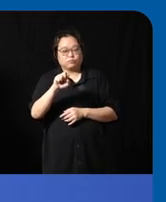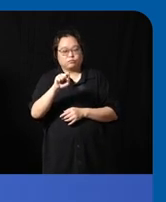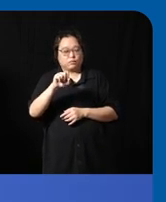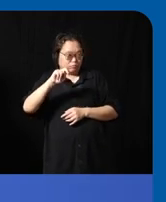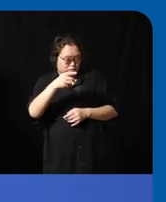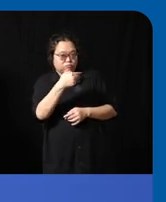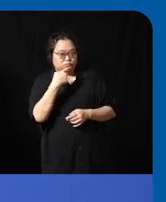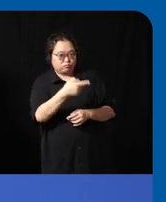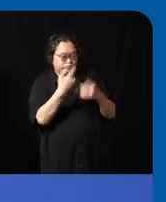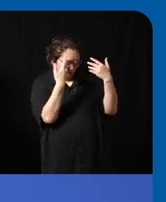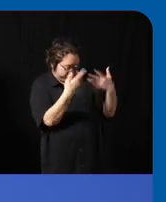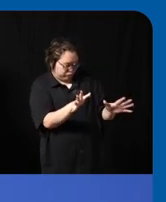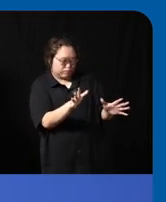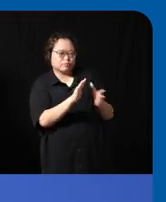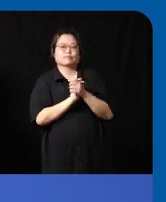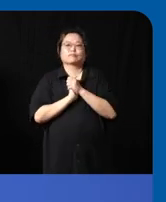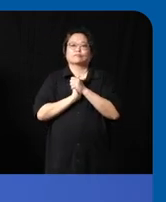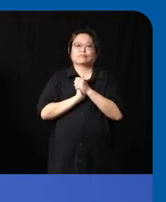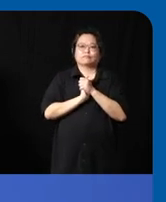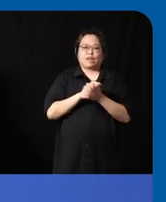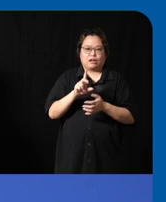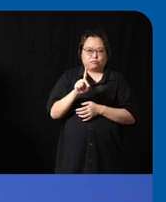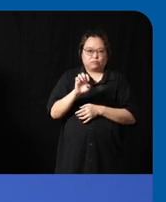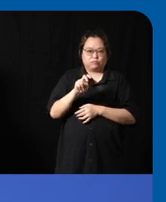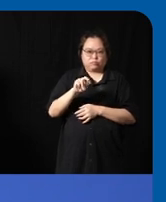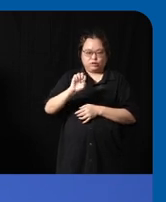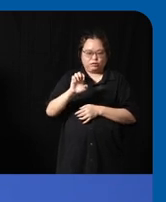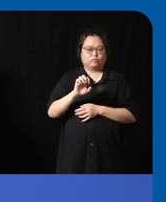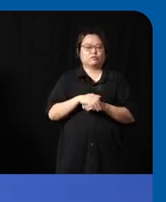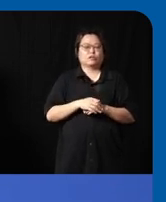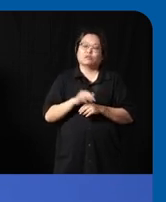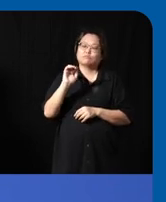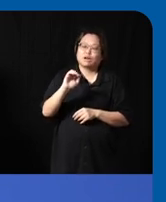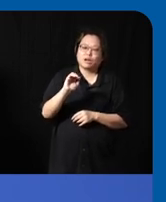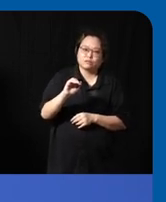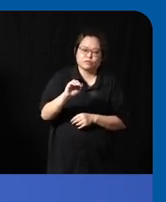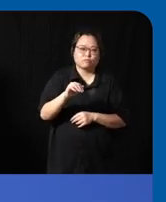through engineering good so maybe maybe um can I just start from Alex backwards 1 minute each maybe